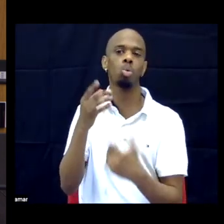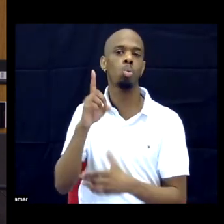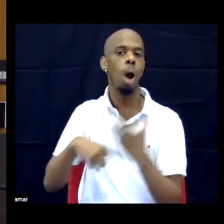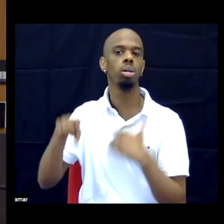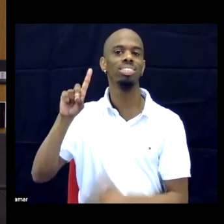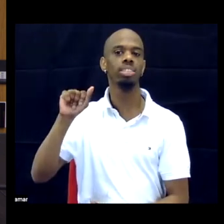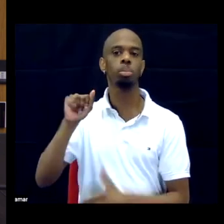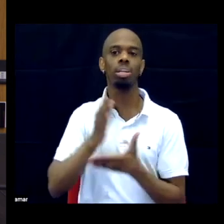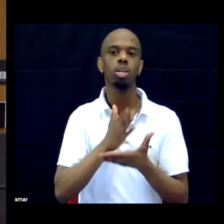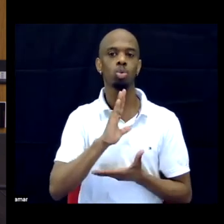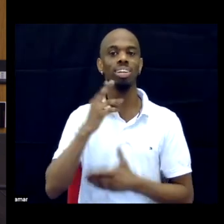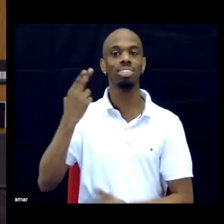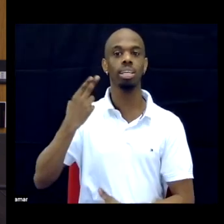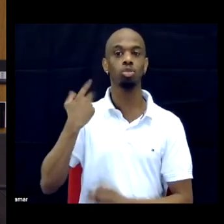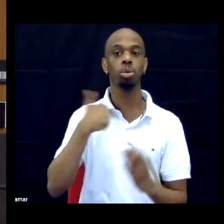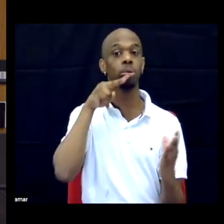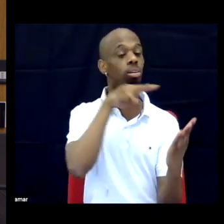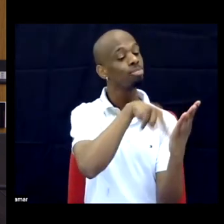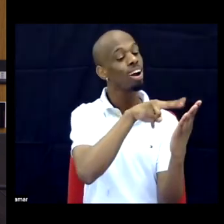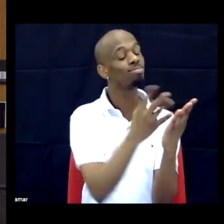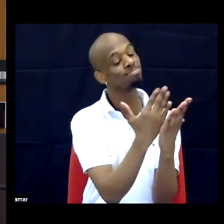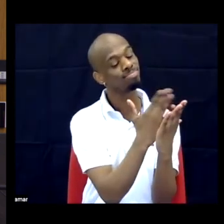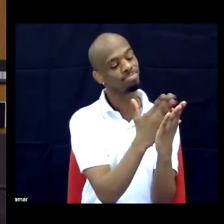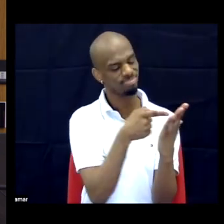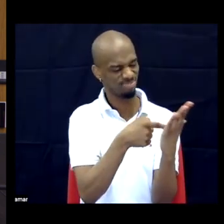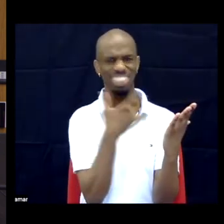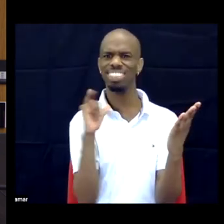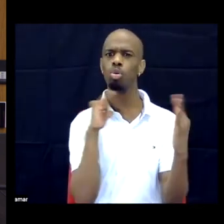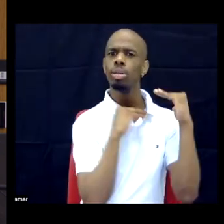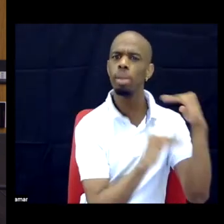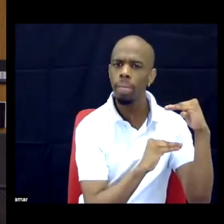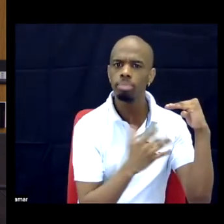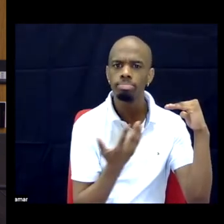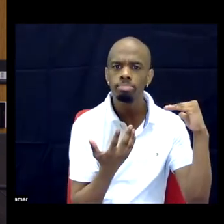like on paper right now. So I think that's one thing.